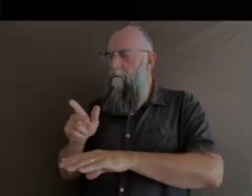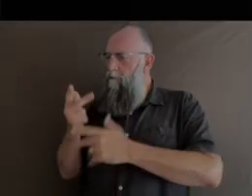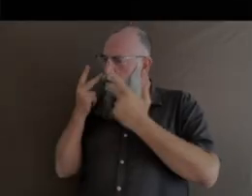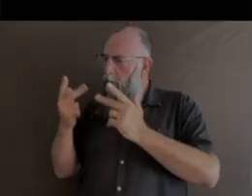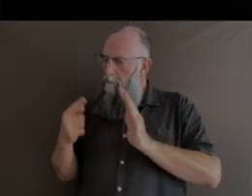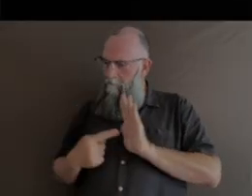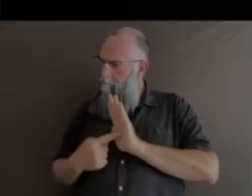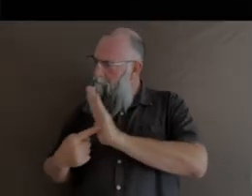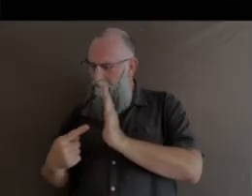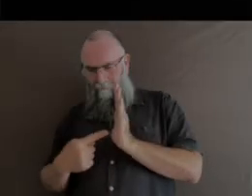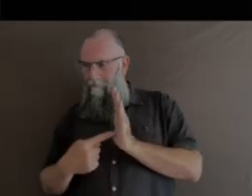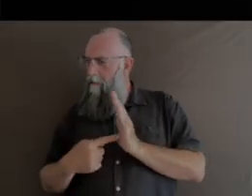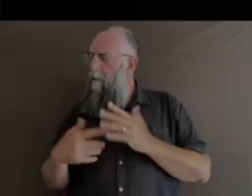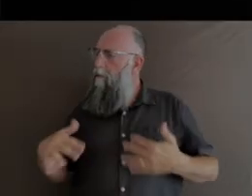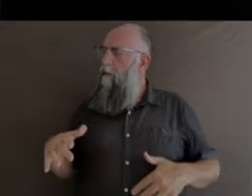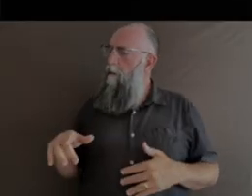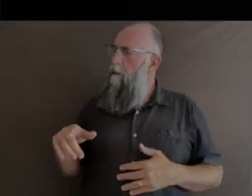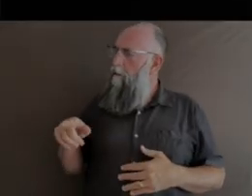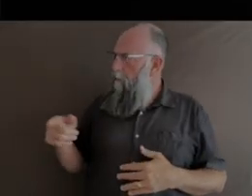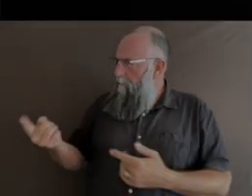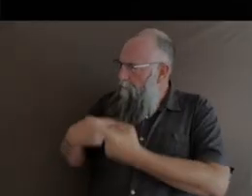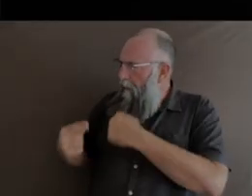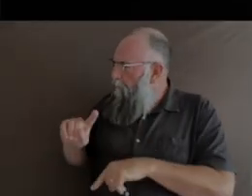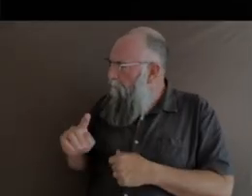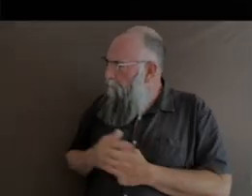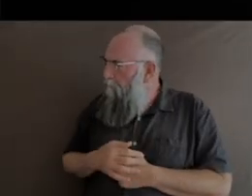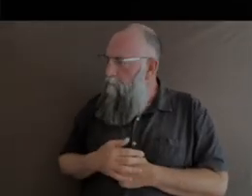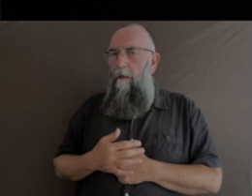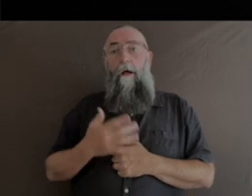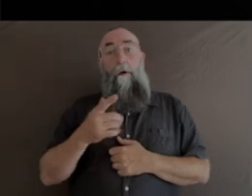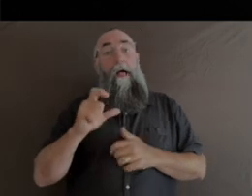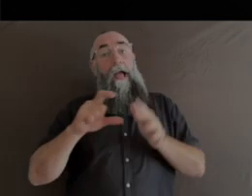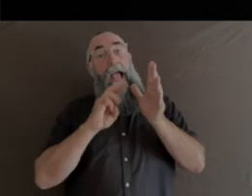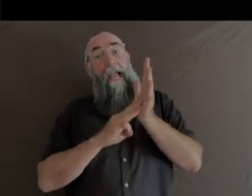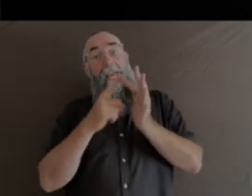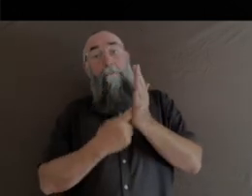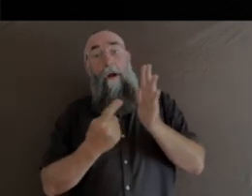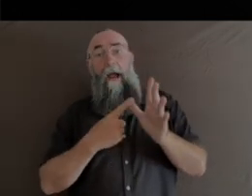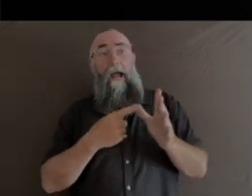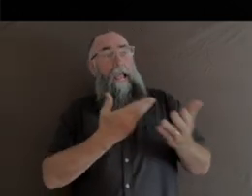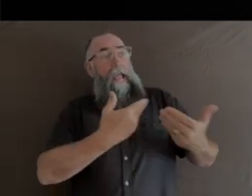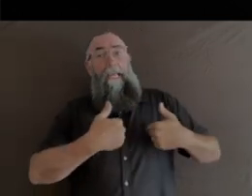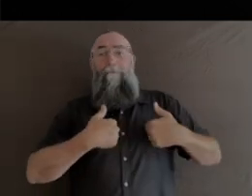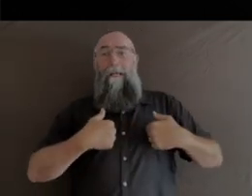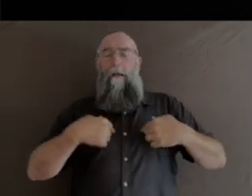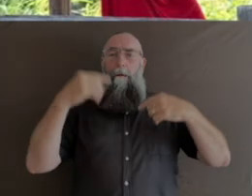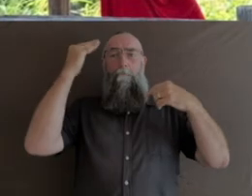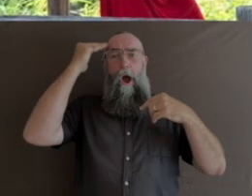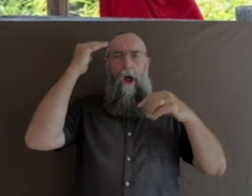Realising what the camera could give me was just completely mind expanding. Suddenly,